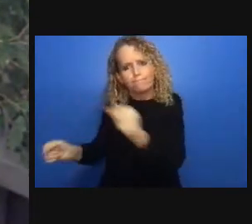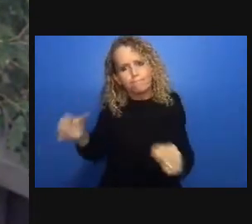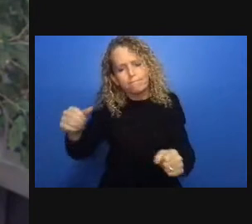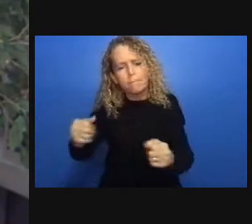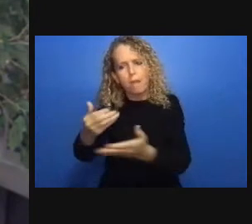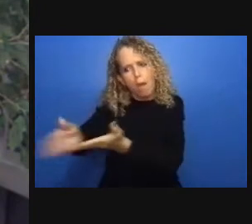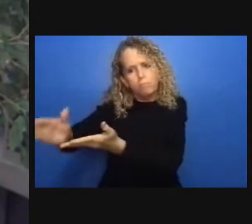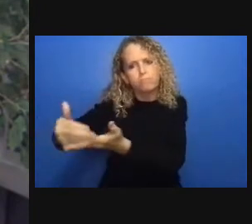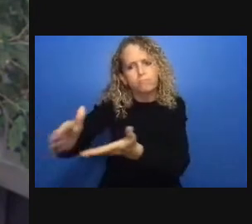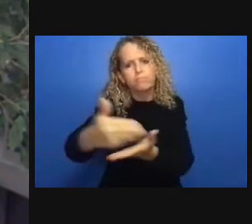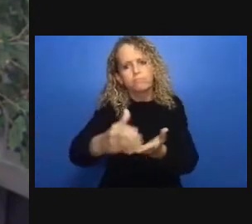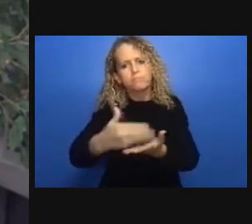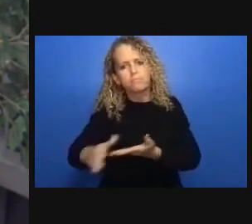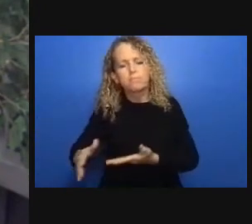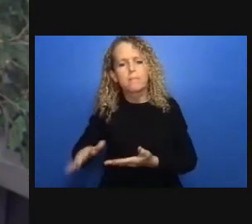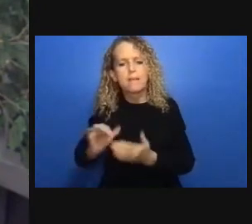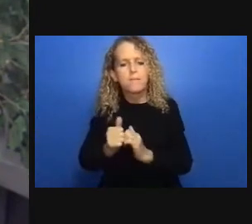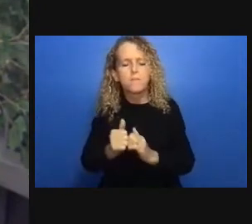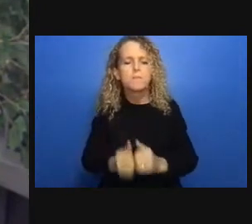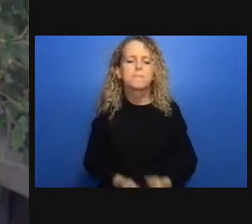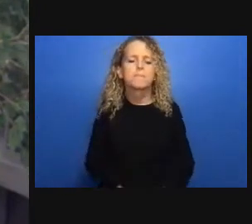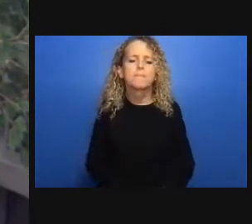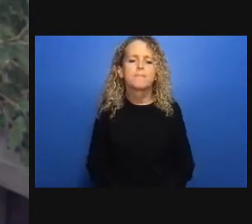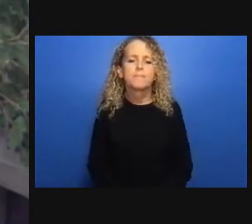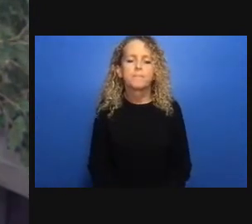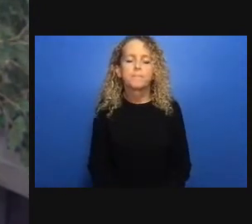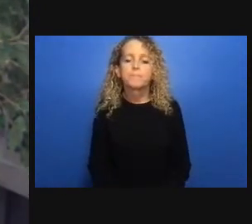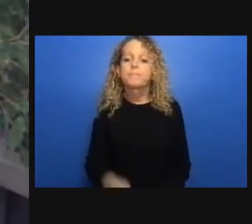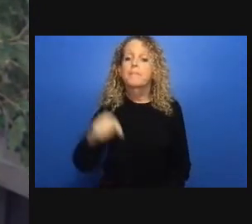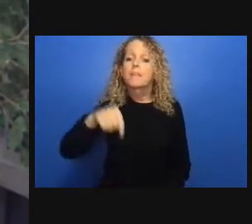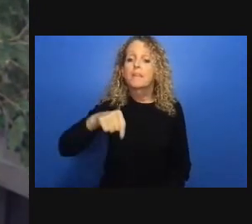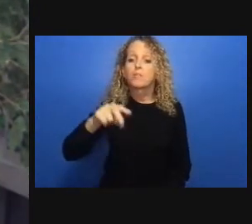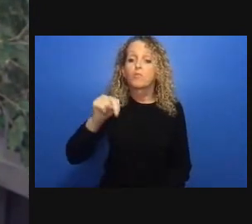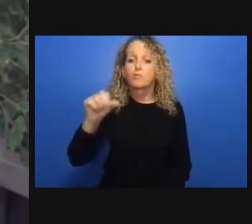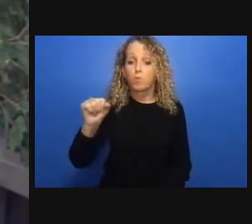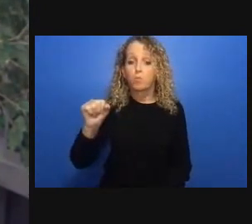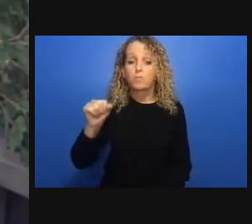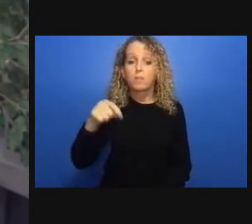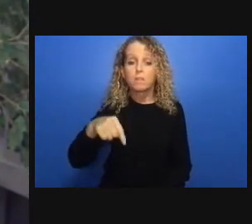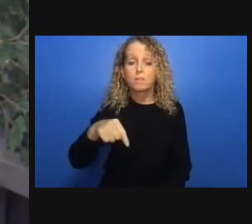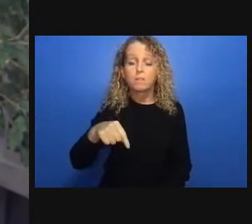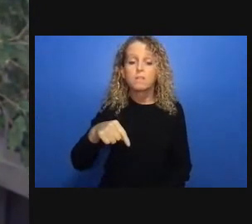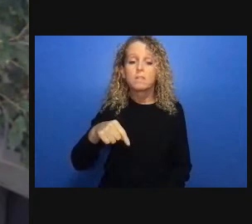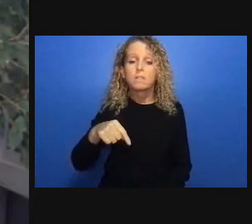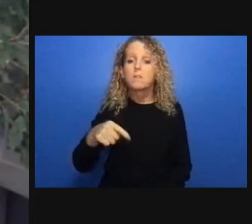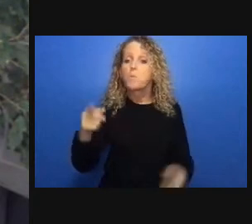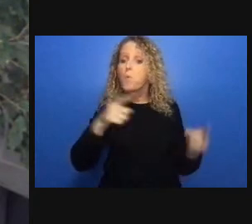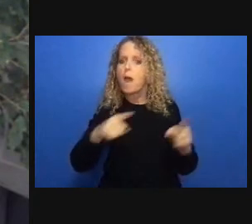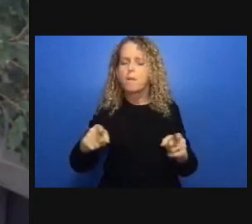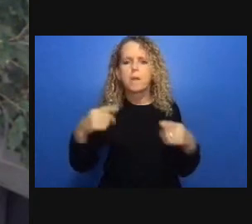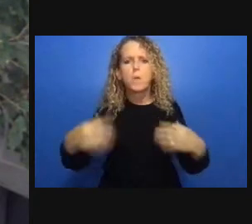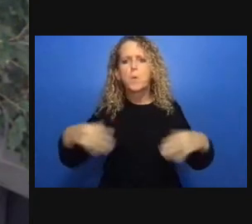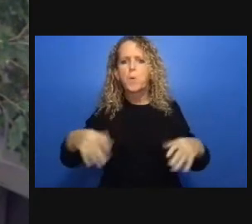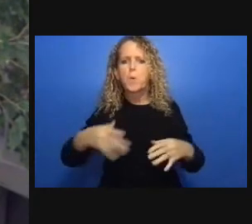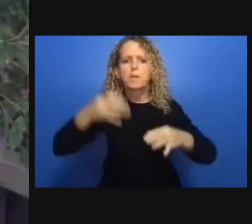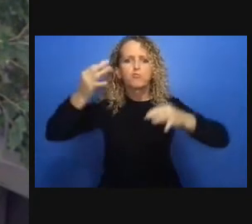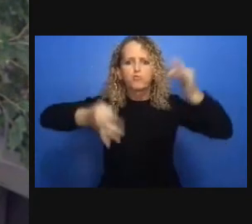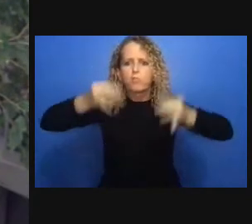drive inequity and guarantee a public commitment to everyone's survival that did not happen yet